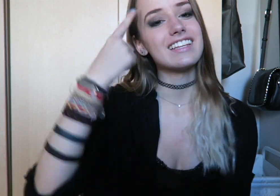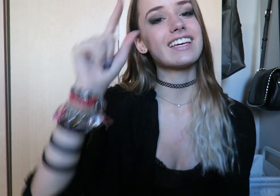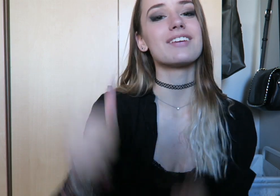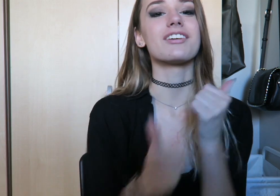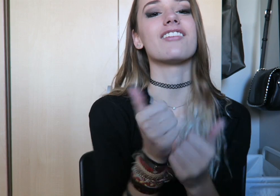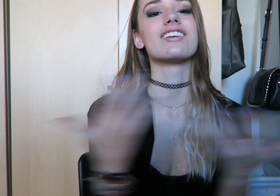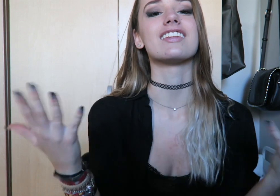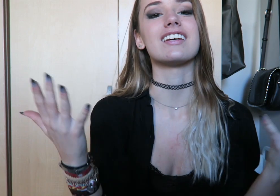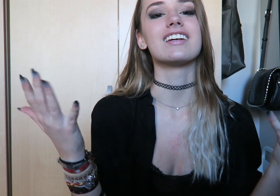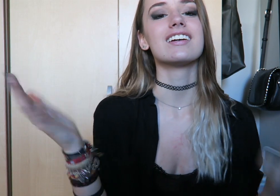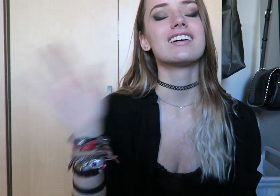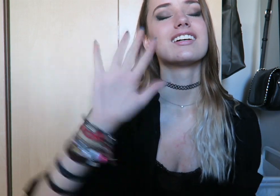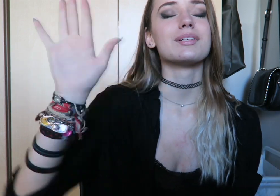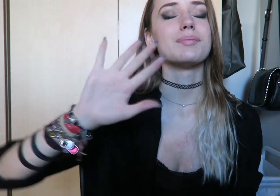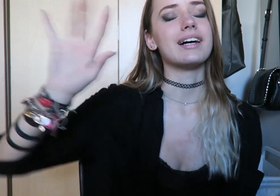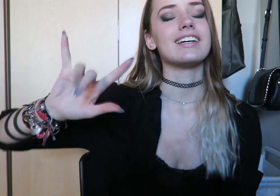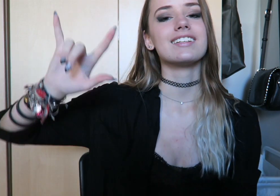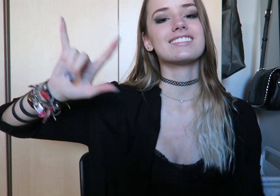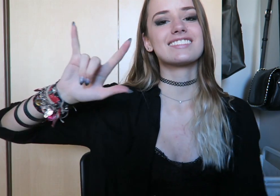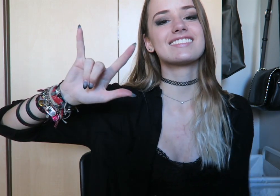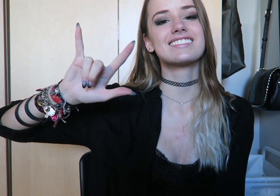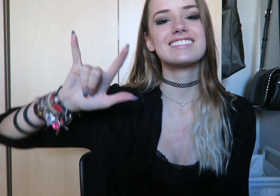Thank you for everything. Bye.